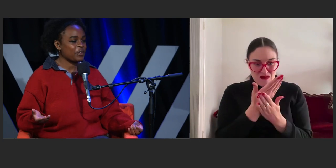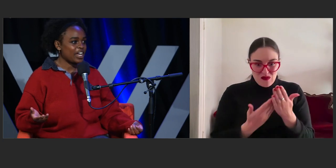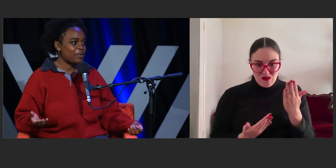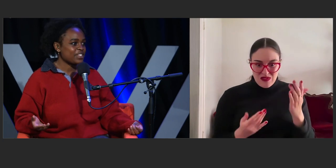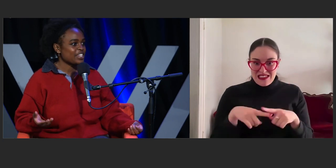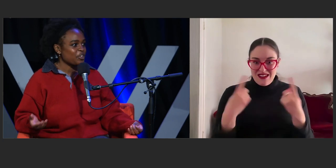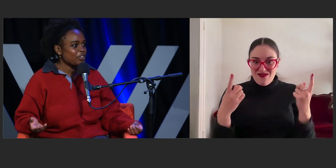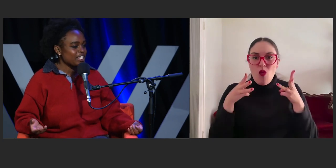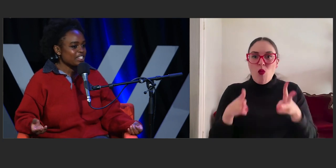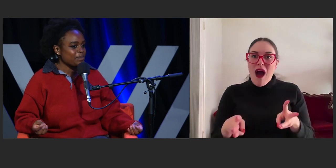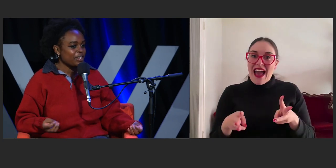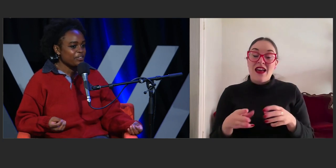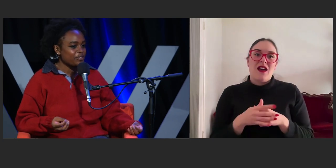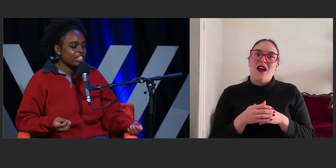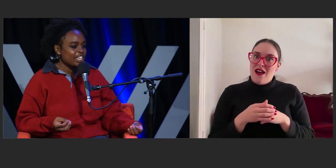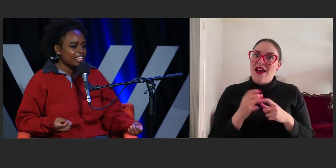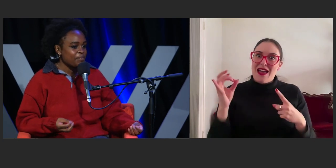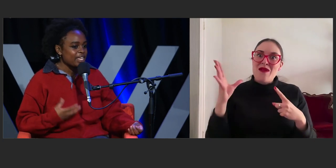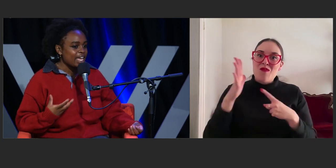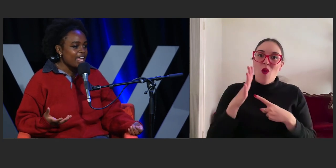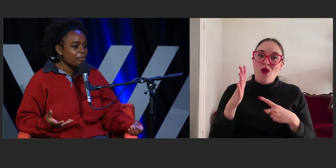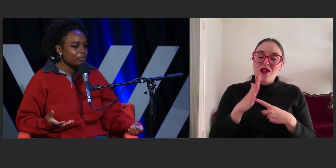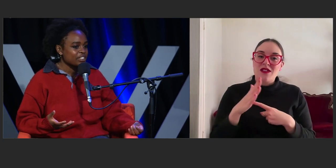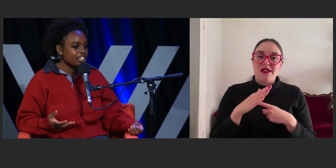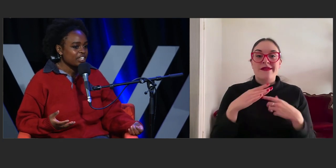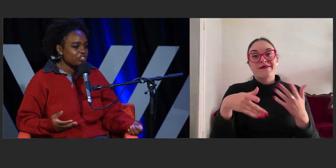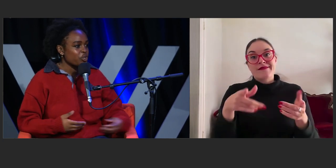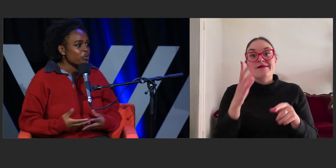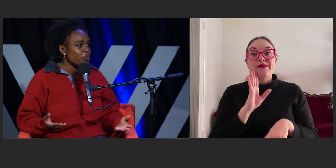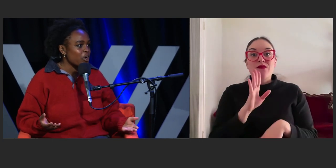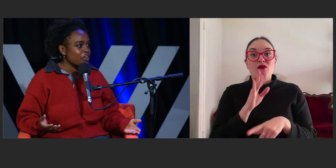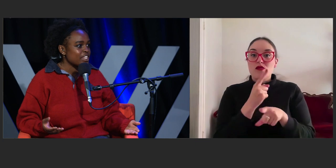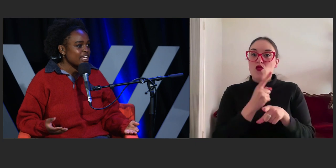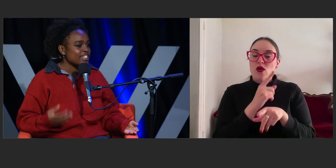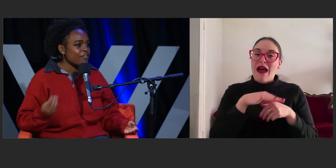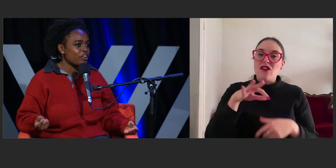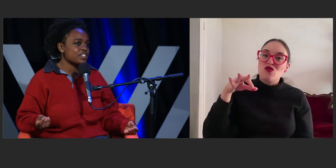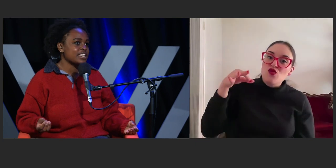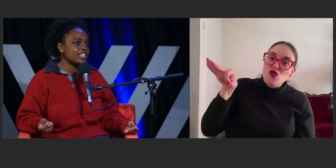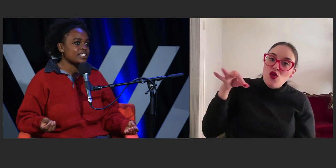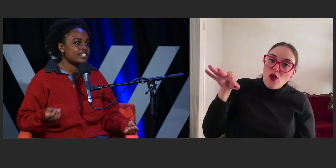when it comes to that tokenism of being able to show the world that diversity,